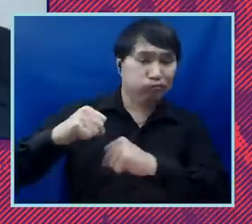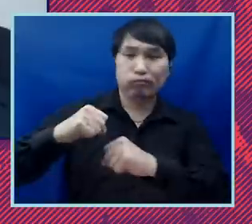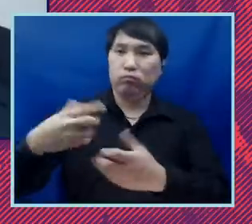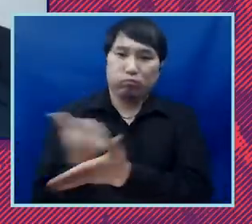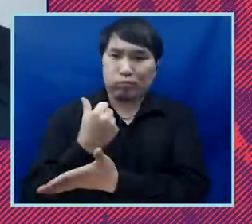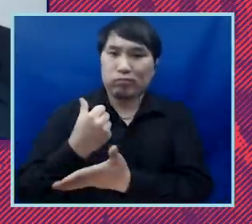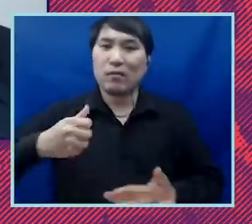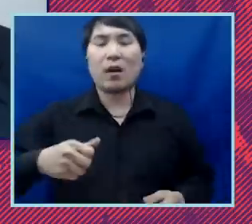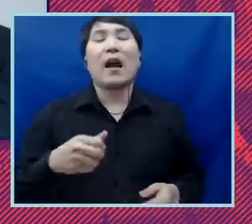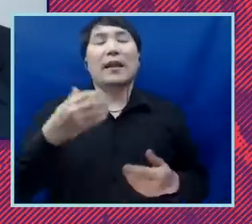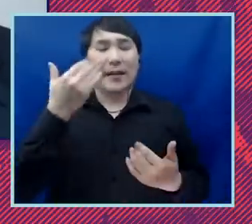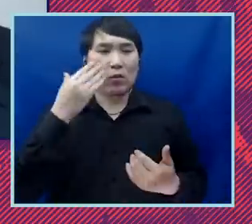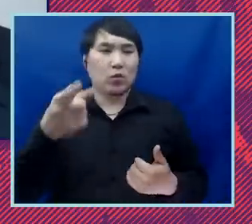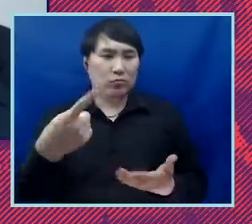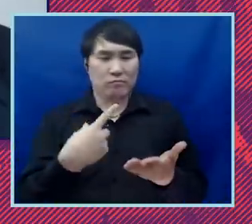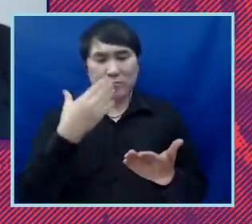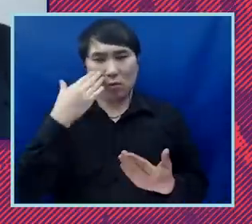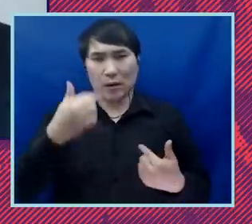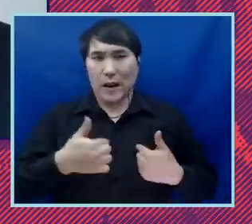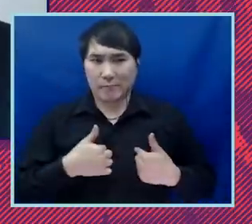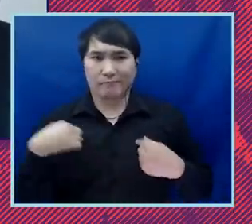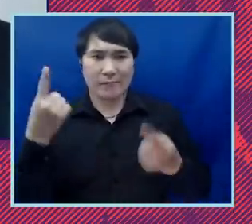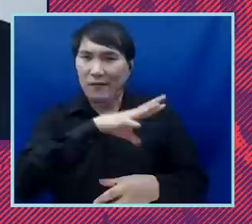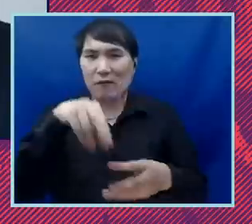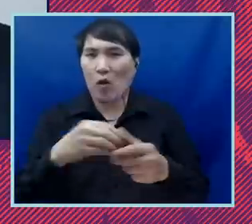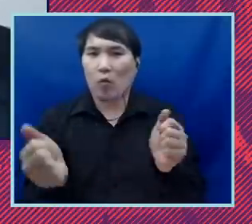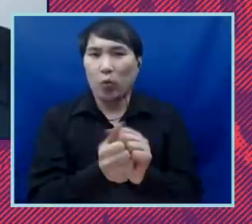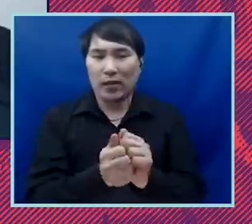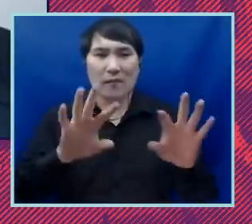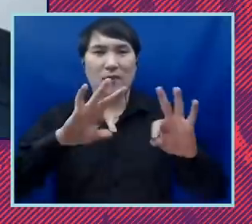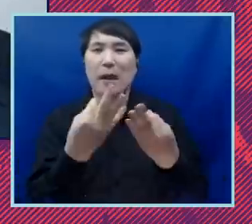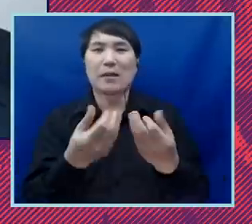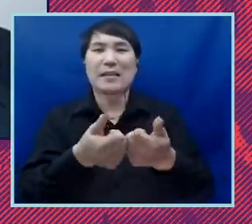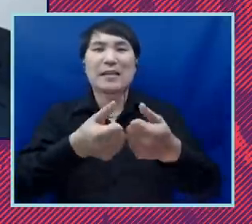know, this is the issue that I have been also deeply involved with and connected to from the